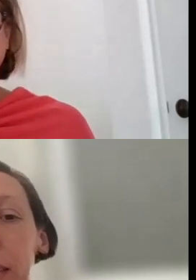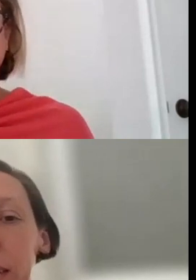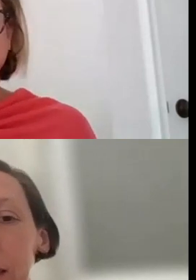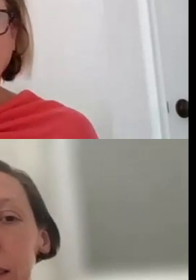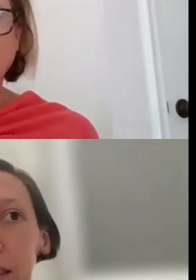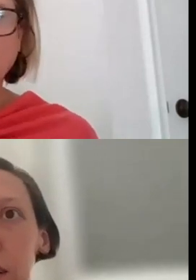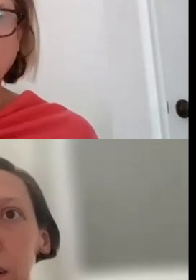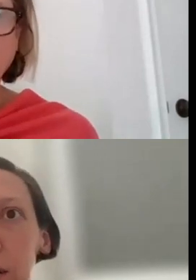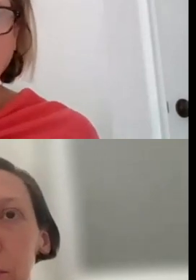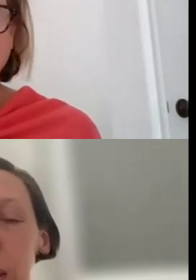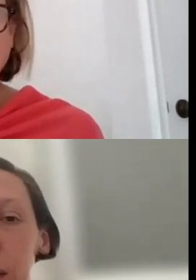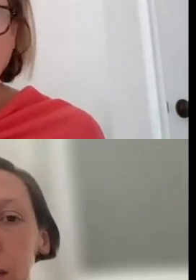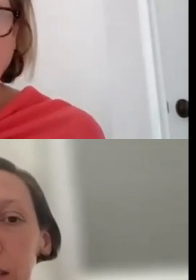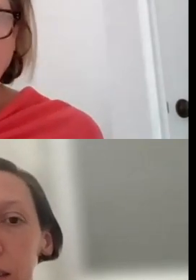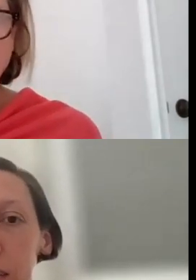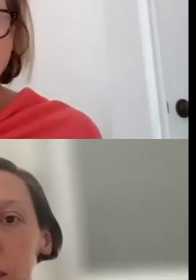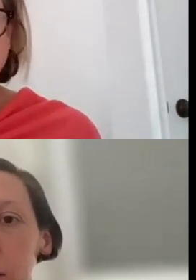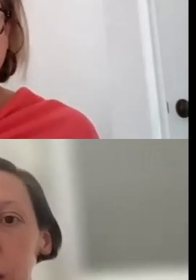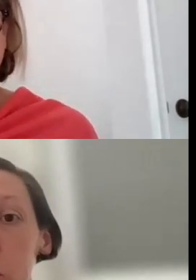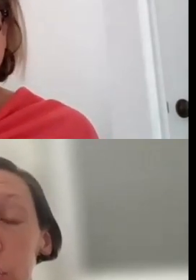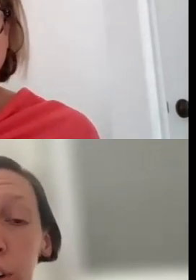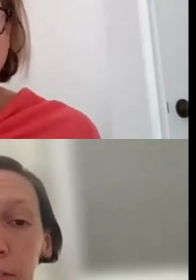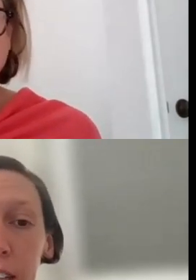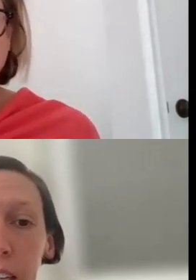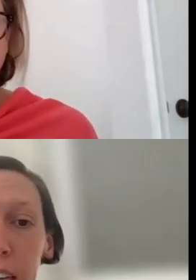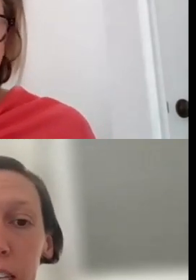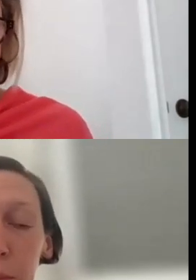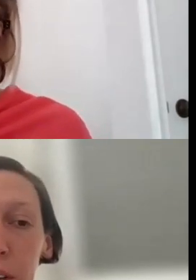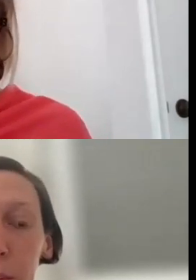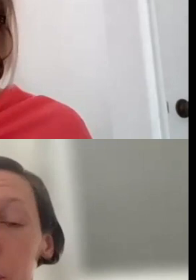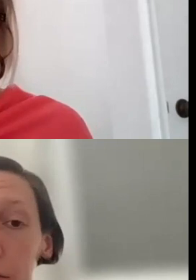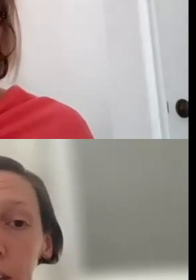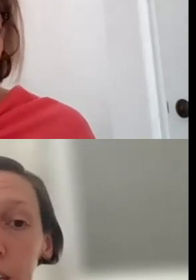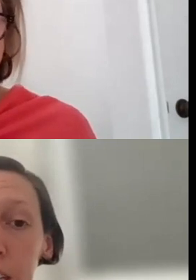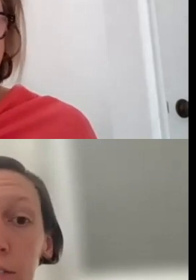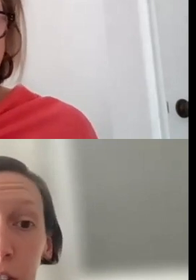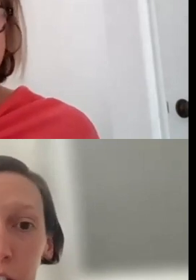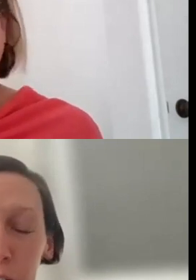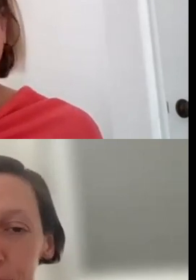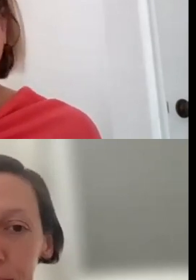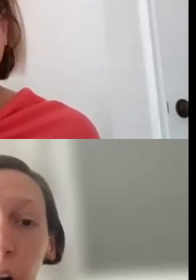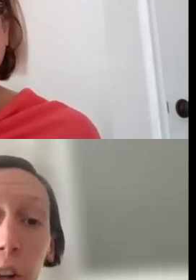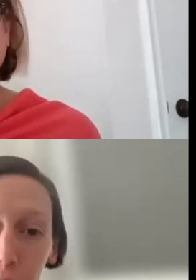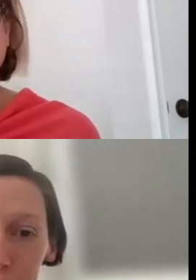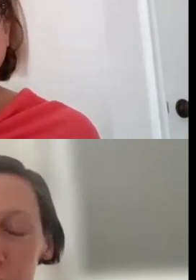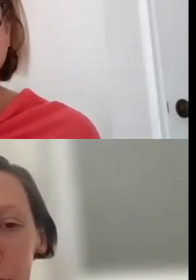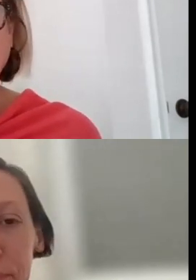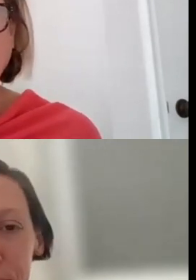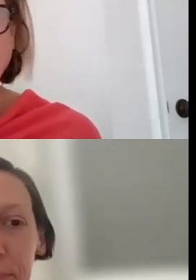BECAUSE THESE ARE PANELISTS THEY'RE GEOGRAPHICALLY AND DEMOGRAPHICALLY DIVERSE, ALL OVER THE COUNTRY.